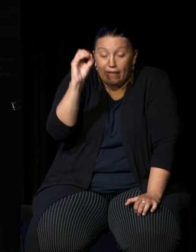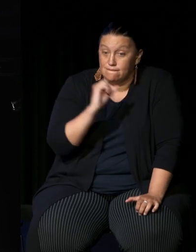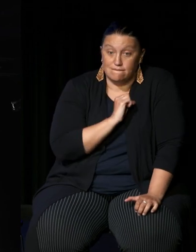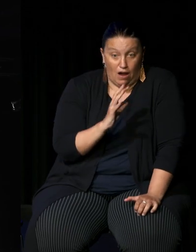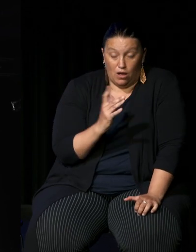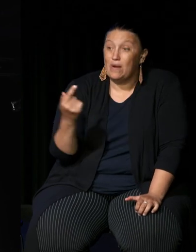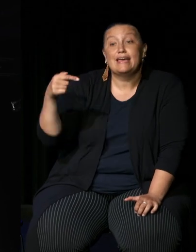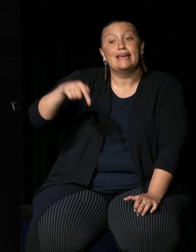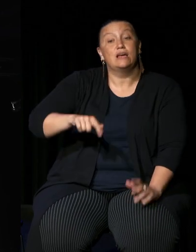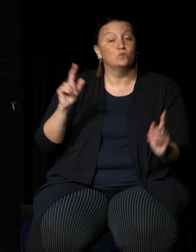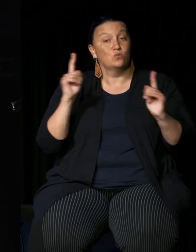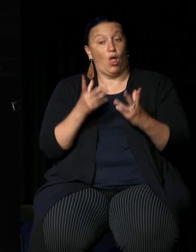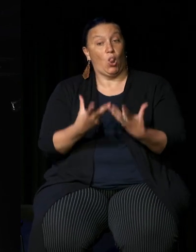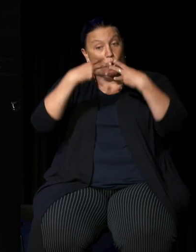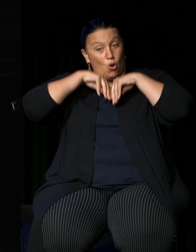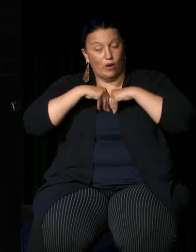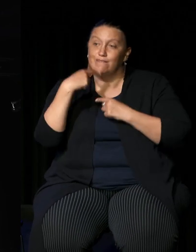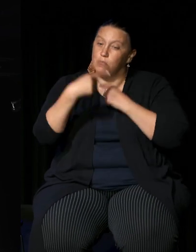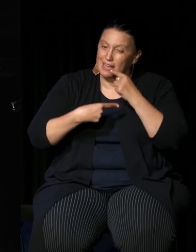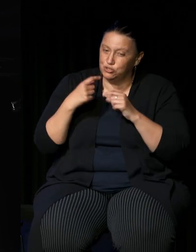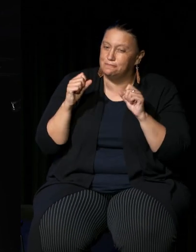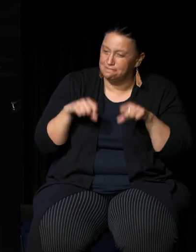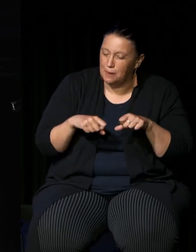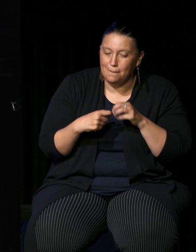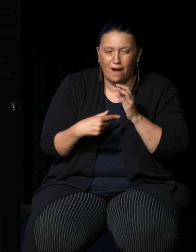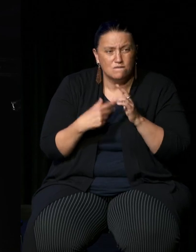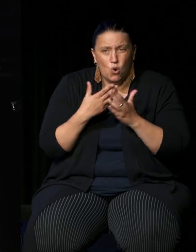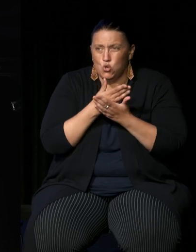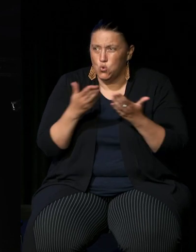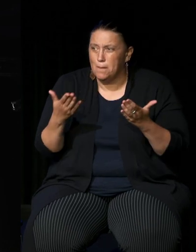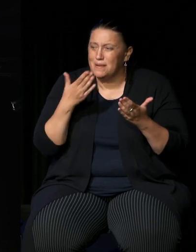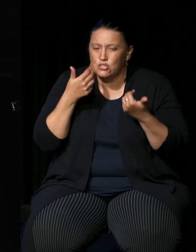reason for being here of course is an information session but to use the uh the little tool that